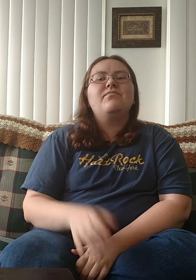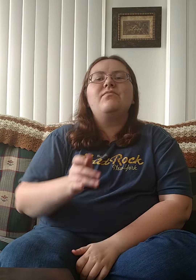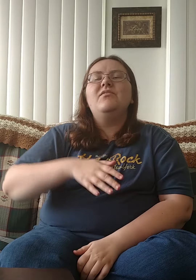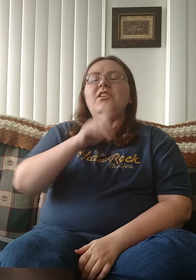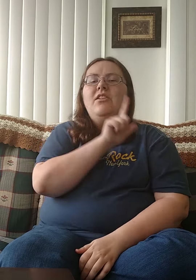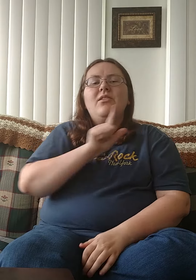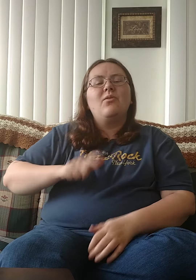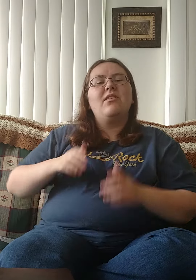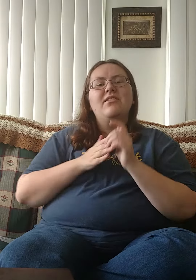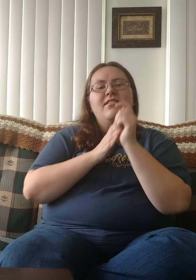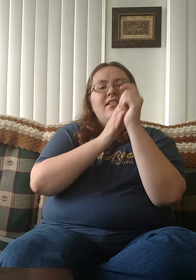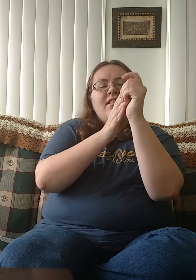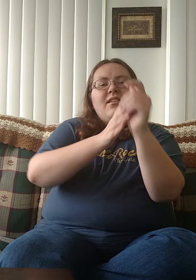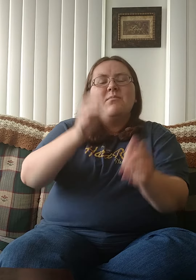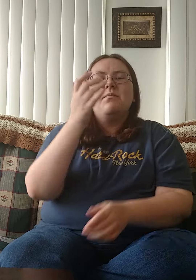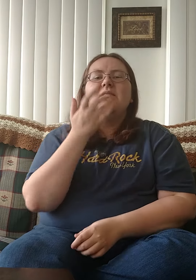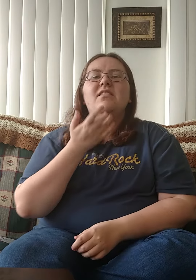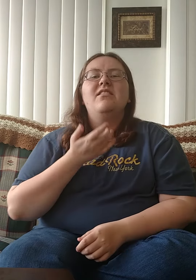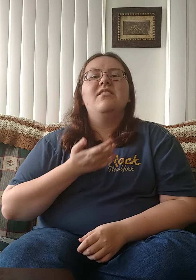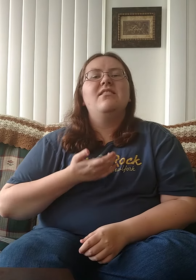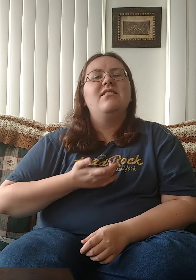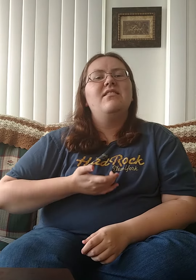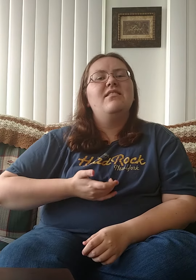Oh, Lord, lead me